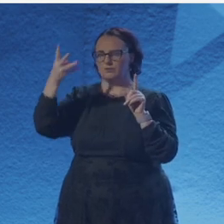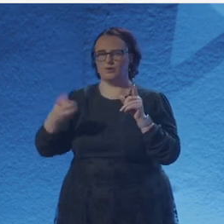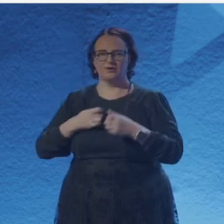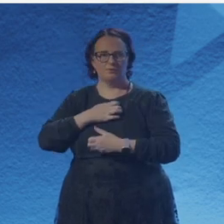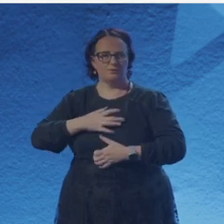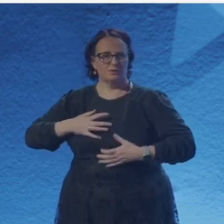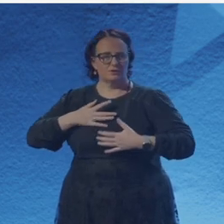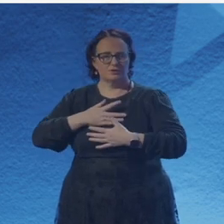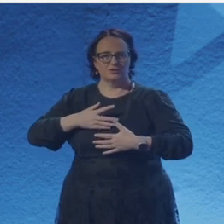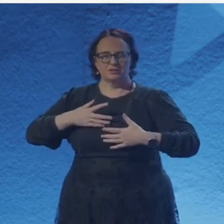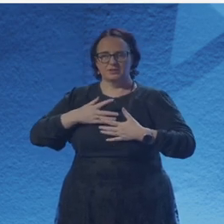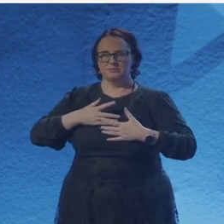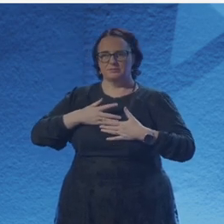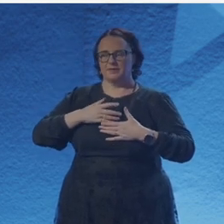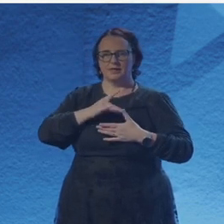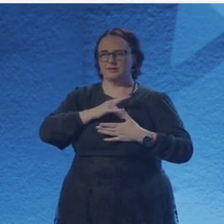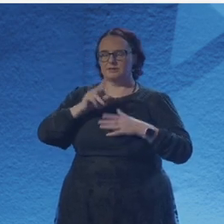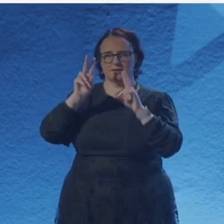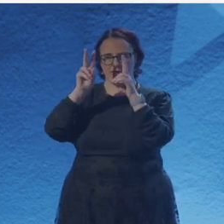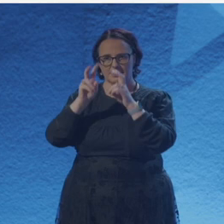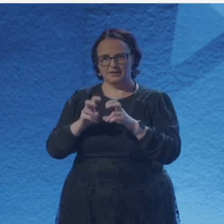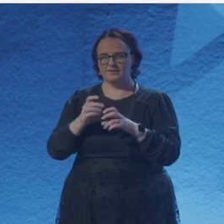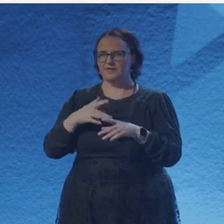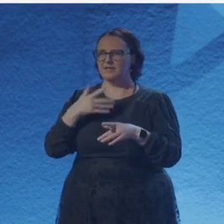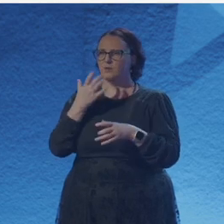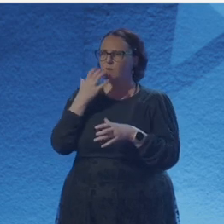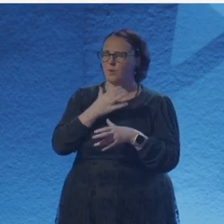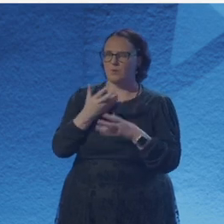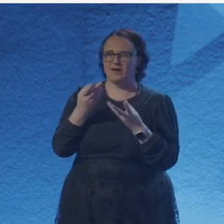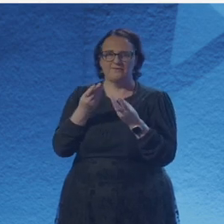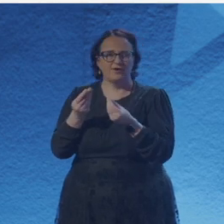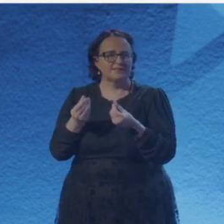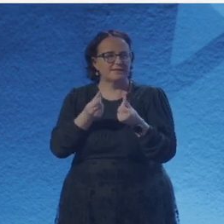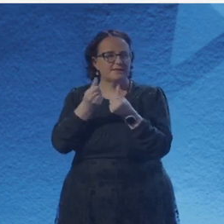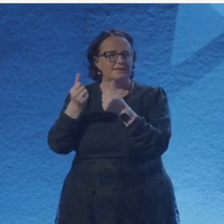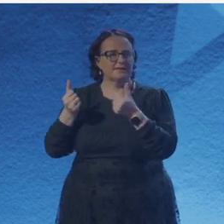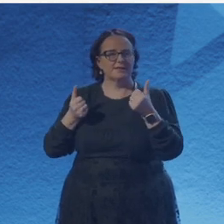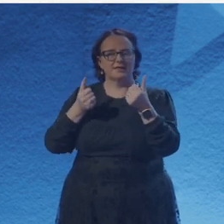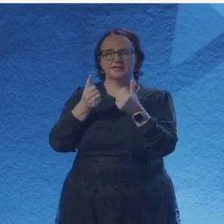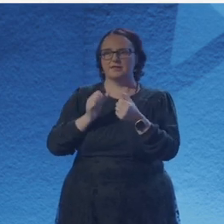It's it's called Black Hole of Grief. Like the refraction of light.